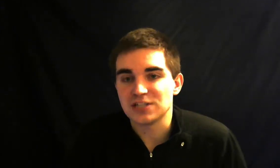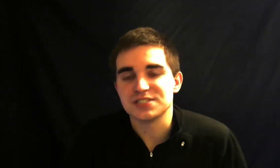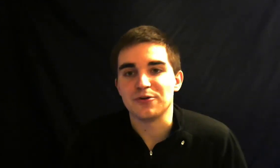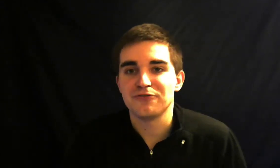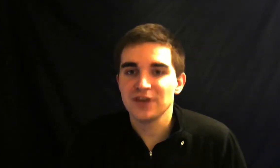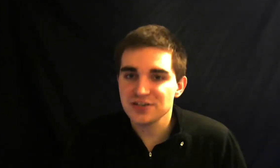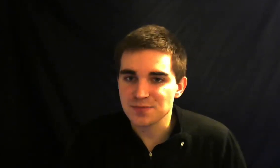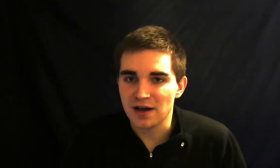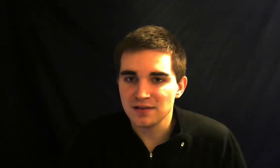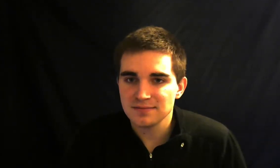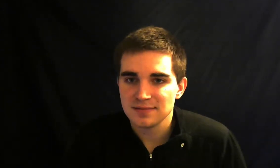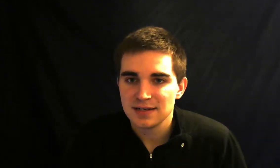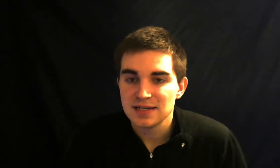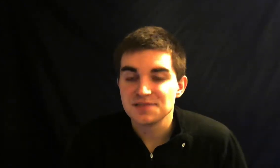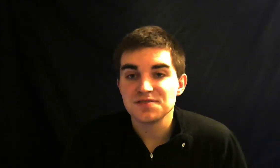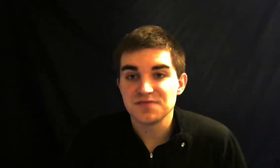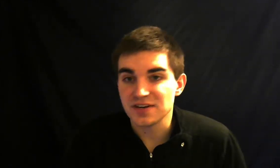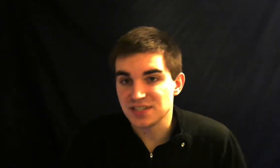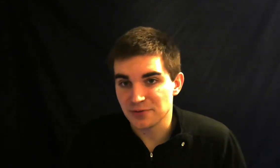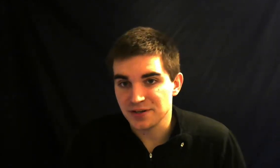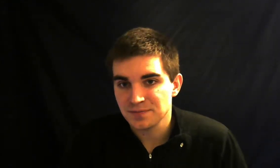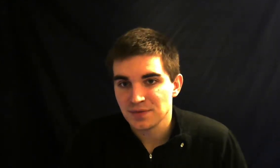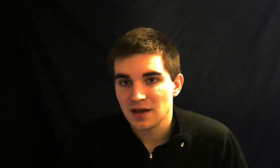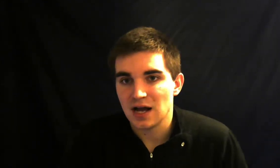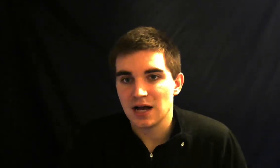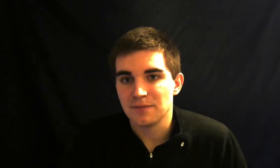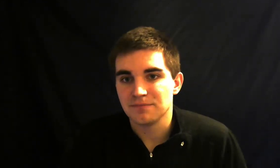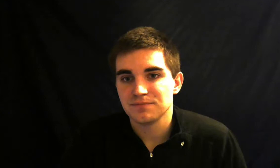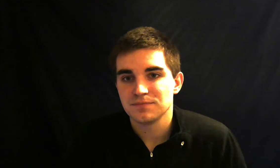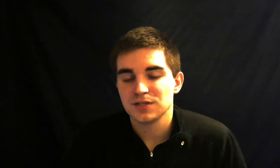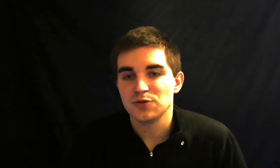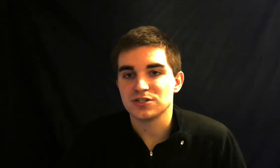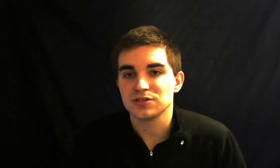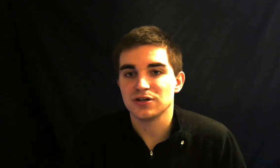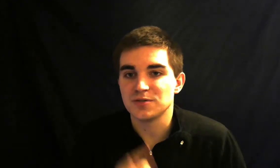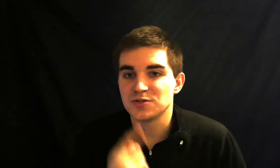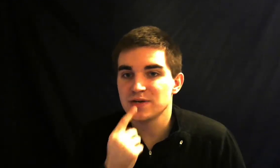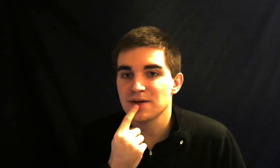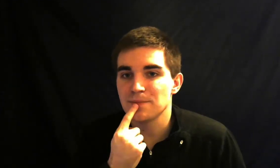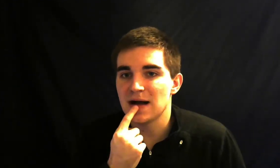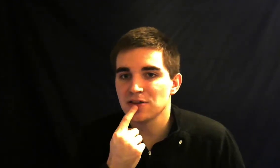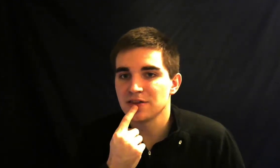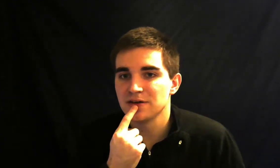someone fingerspell it's very similar you want to look between their mouth and